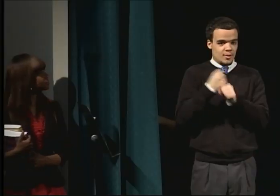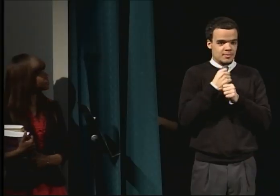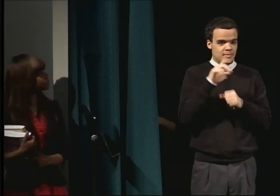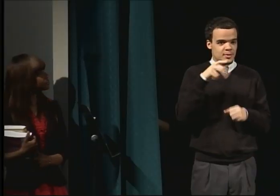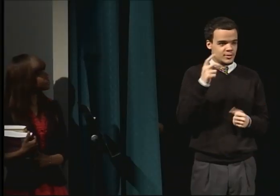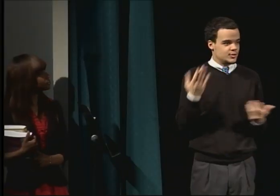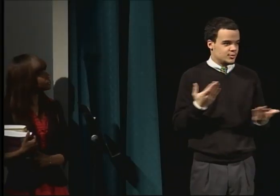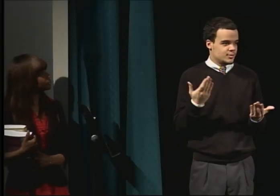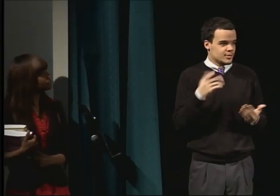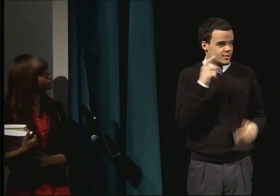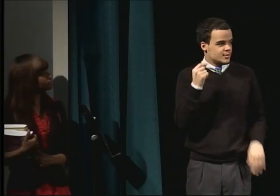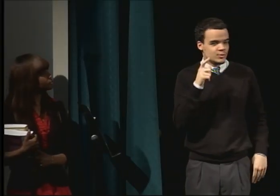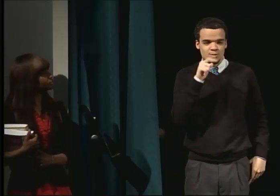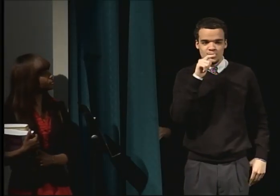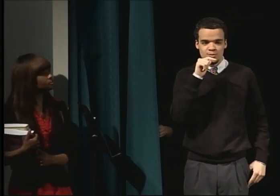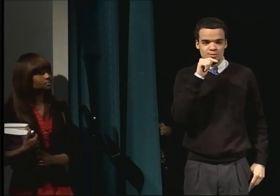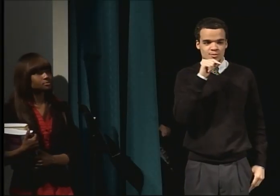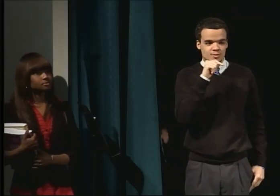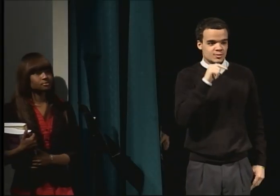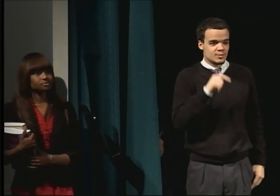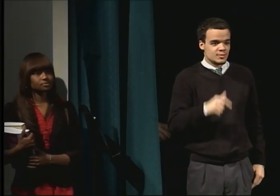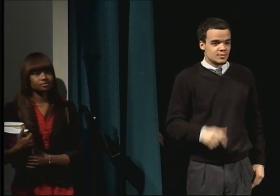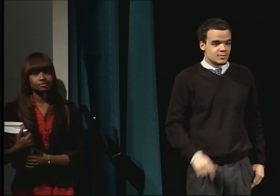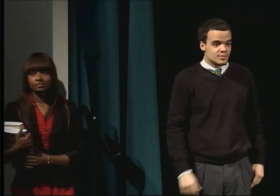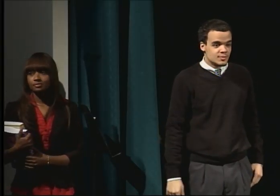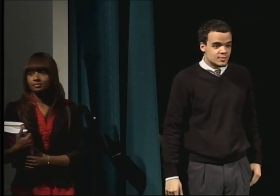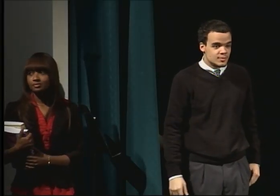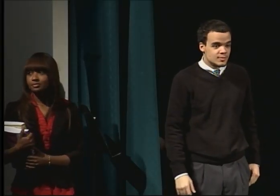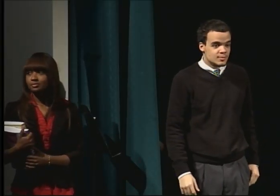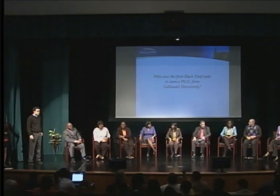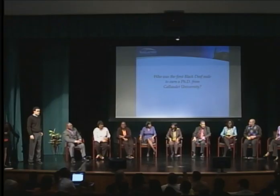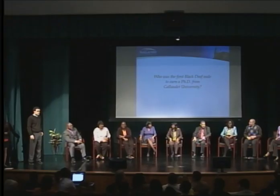Anyone have the answer?